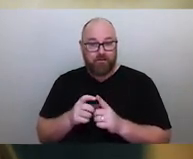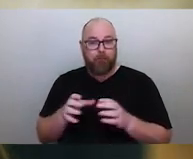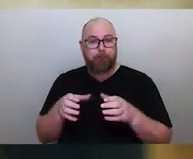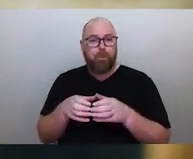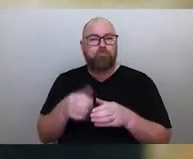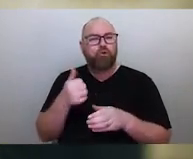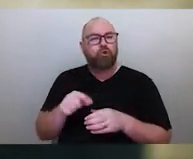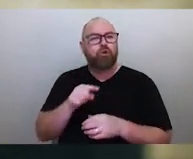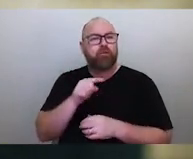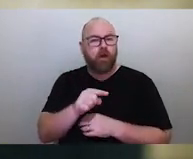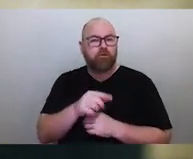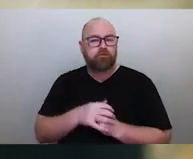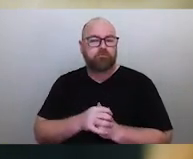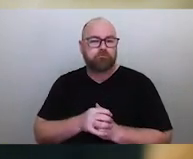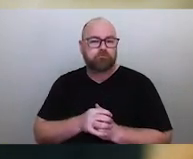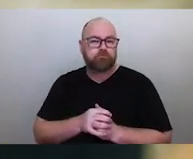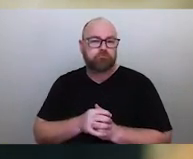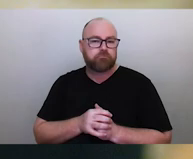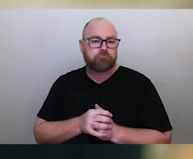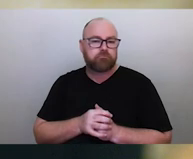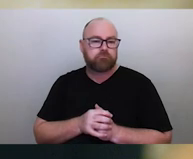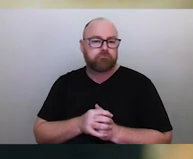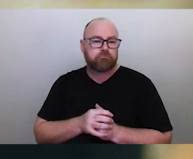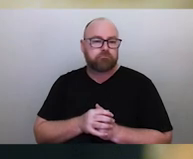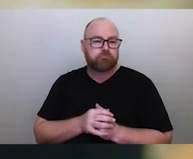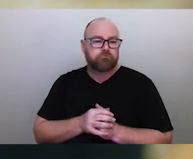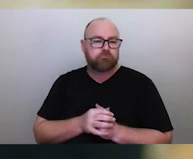to maybe those up in the Torres Strait?